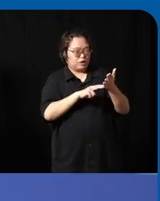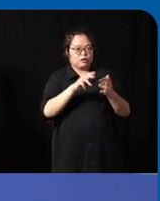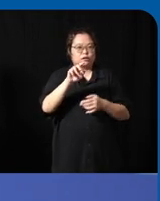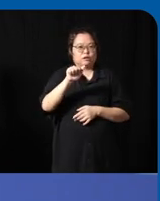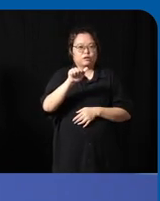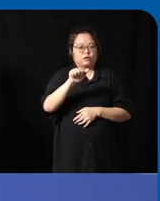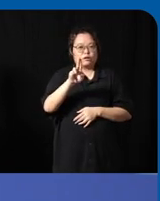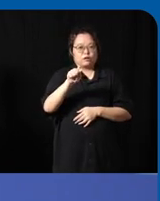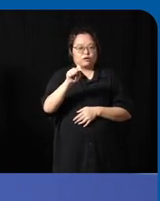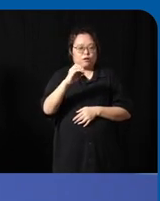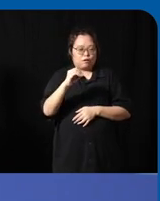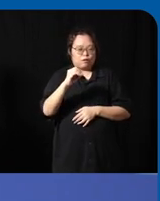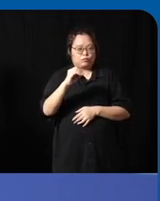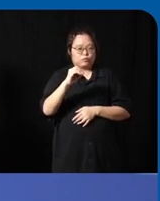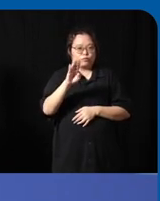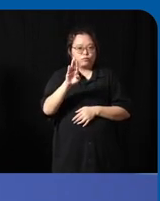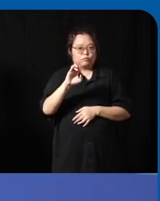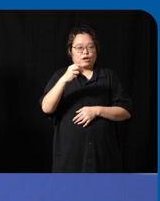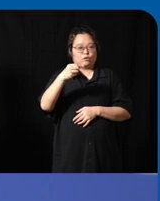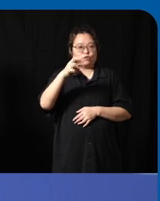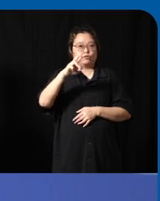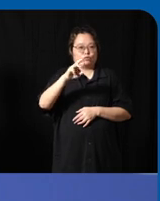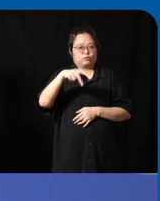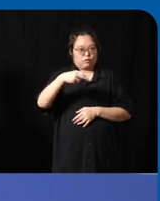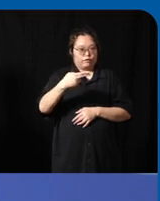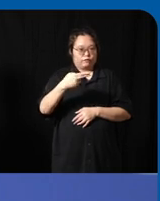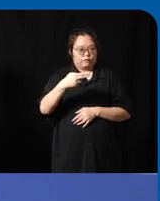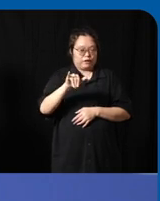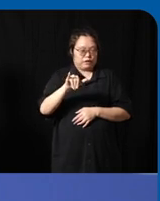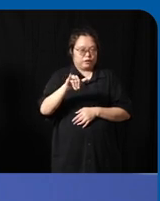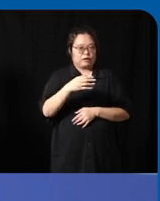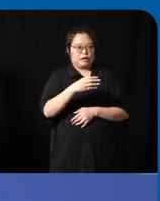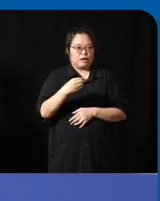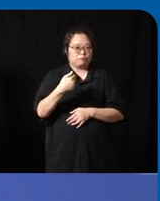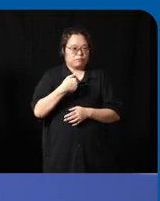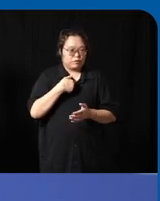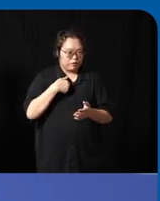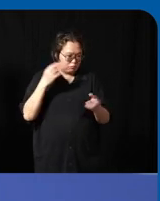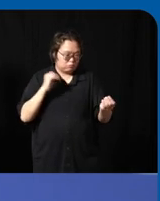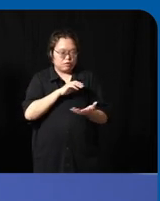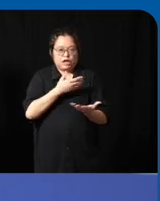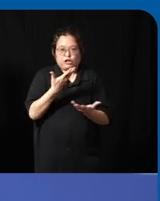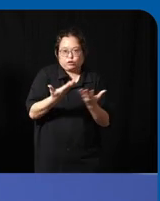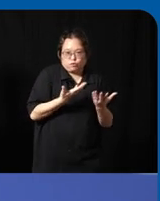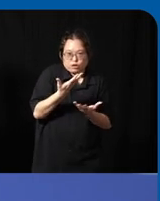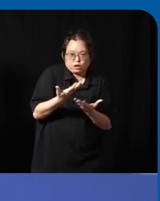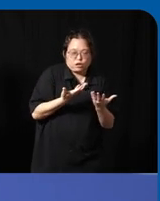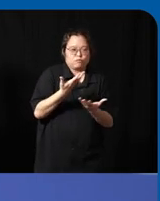members and so I see my role as a professor as educating the Next Generation the second